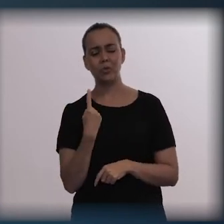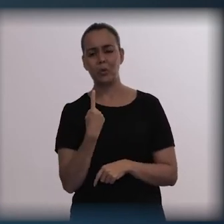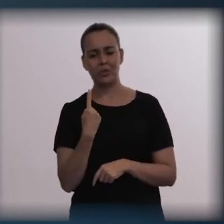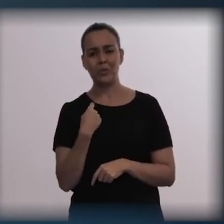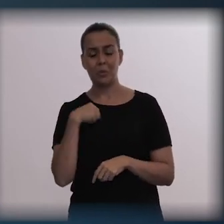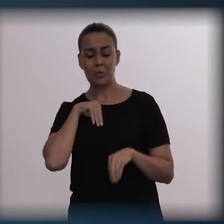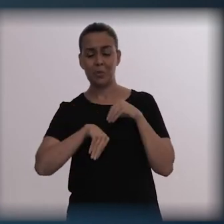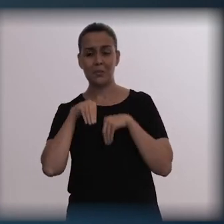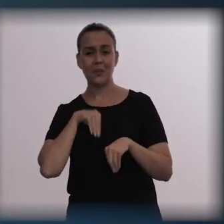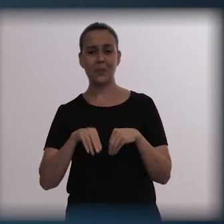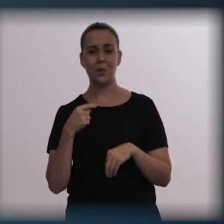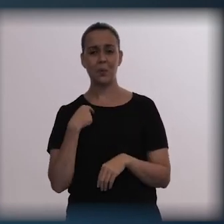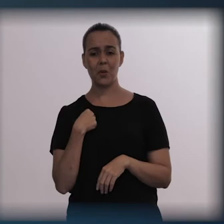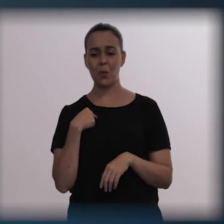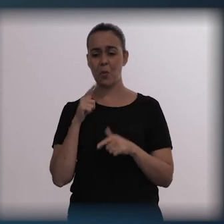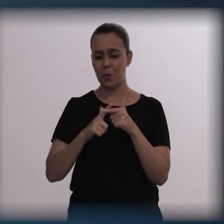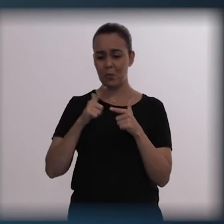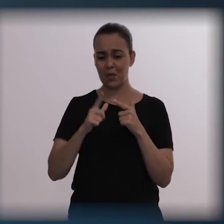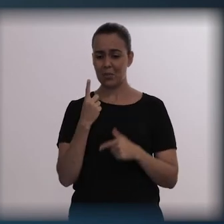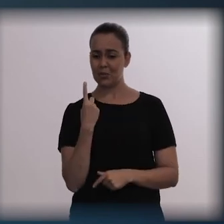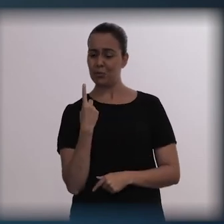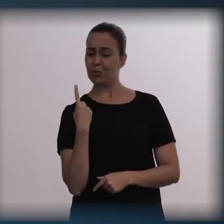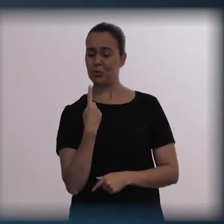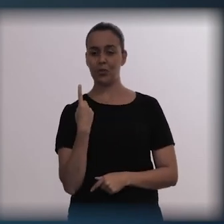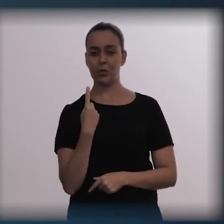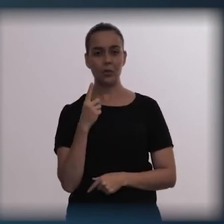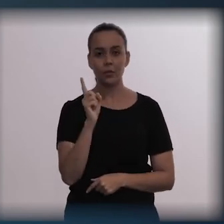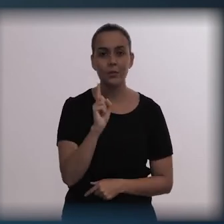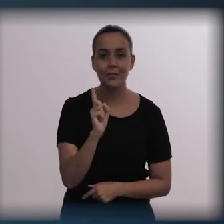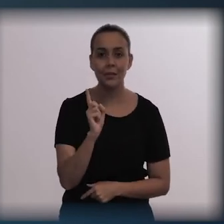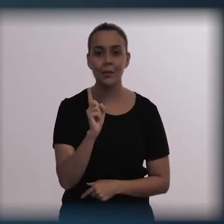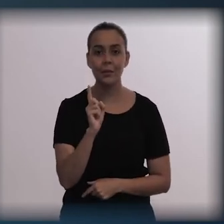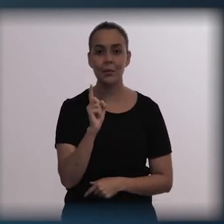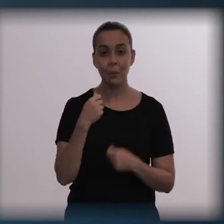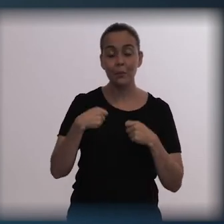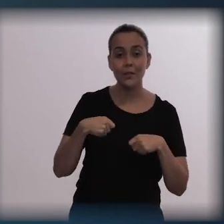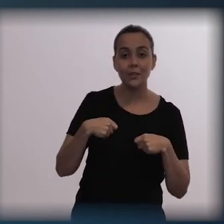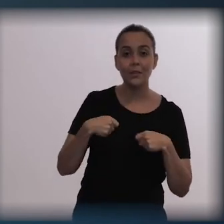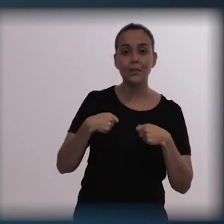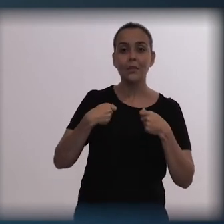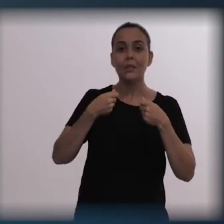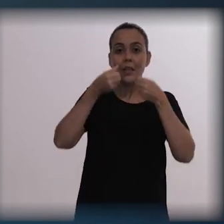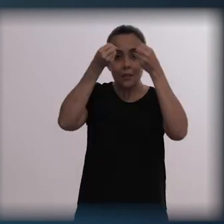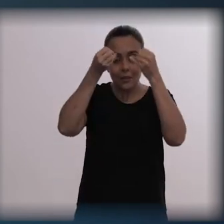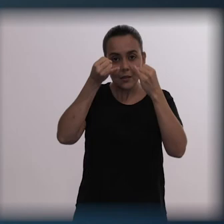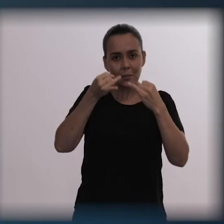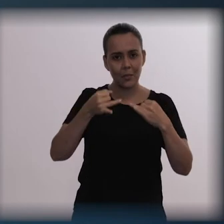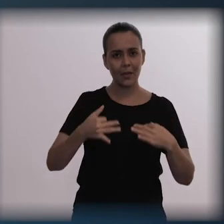they may feel they can't talk about it, even with the